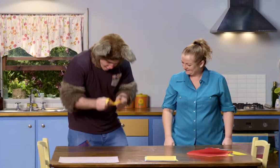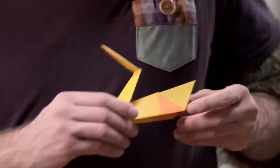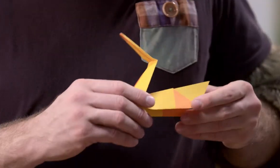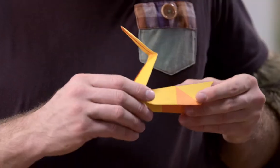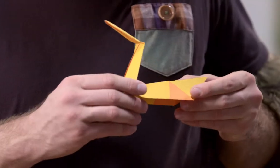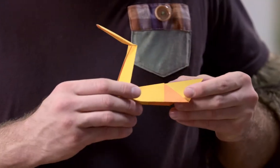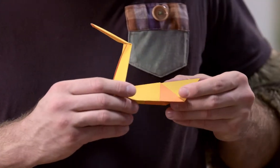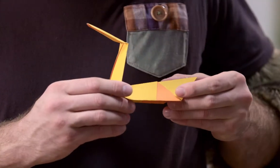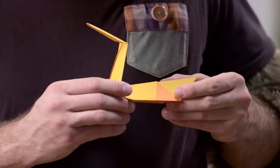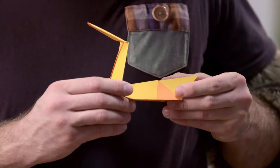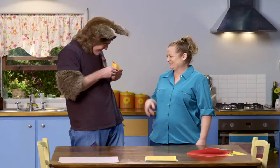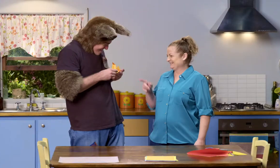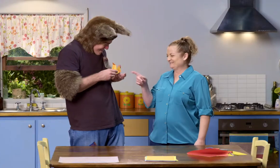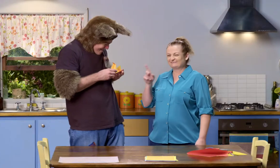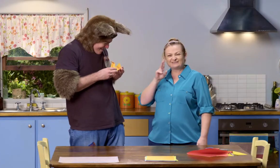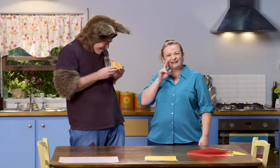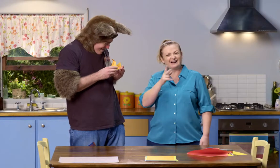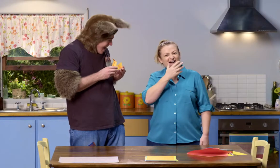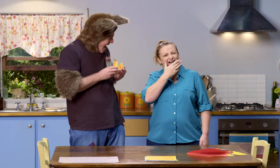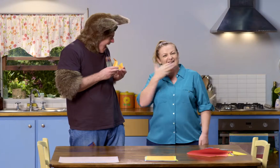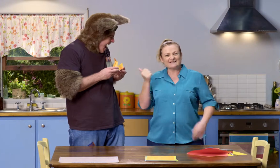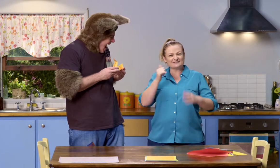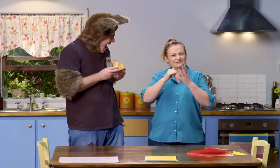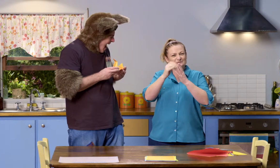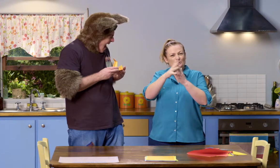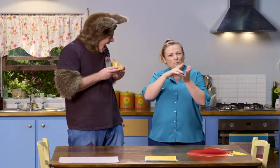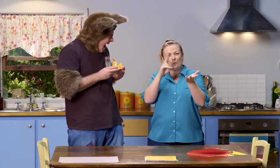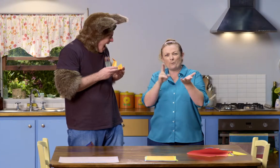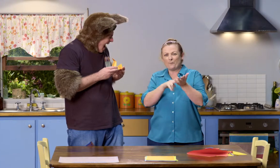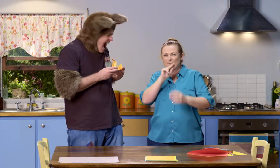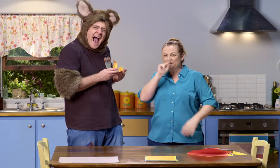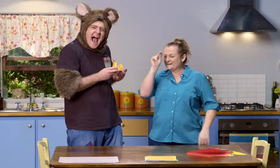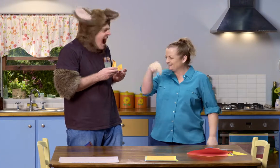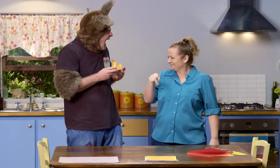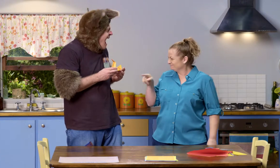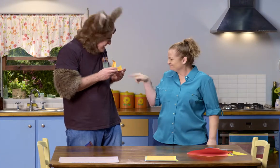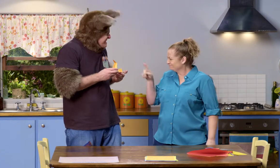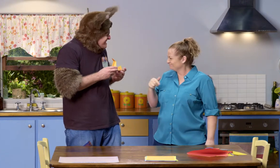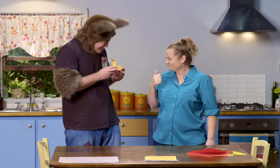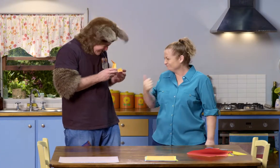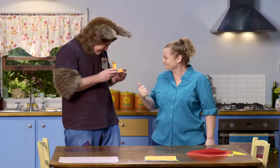Look! Isn't that a beautiful swan? Oh, it's great.